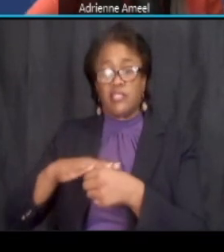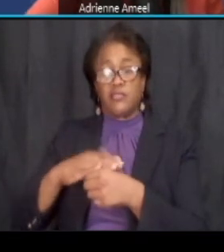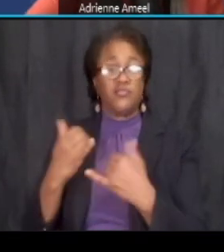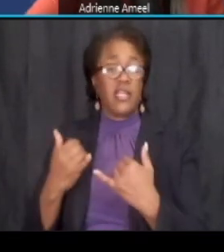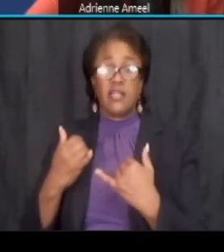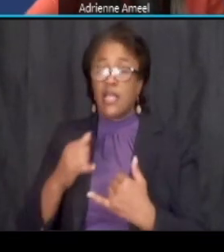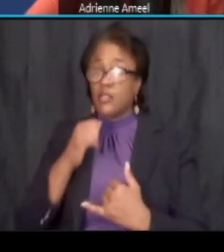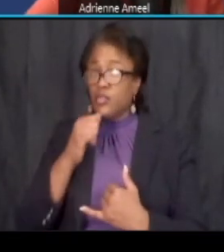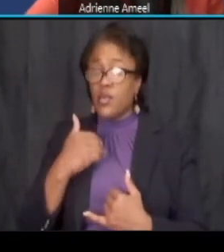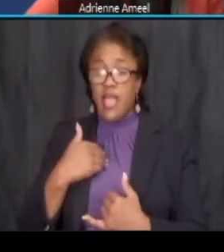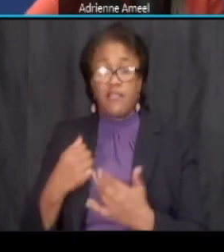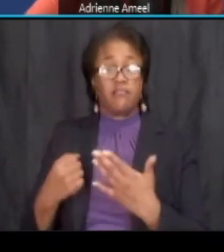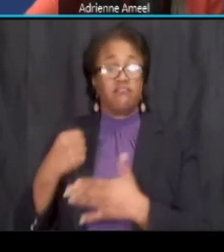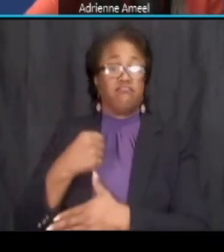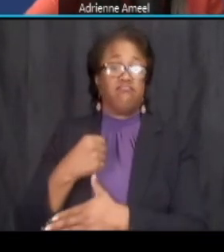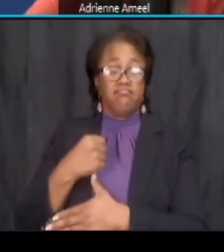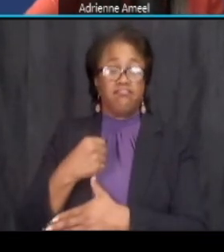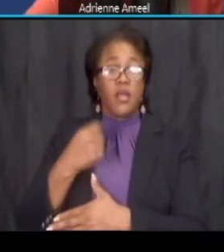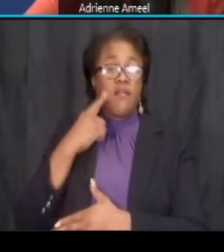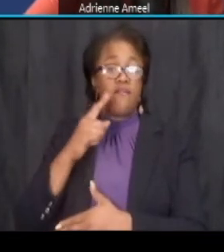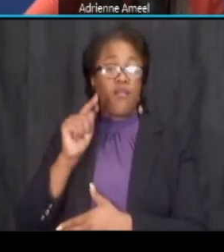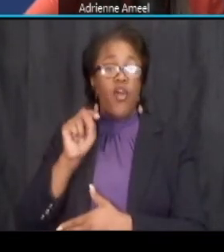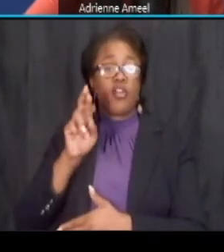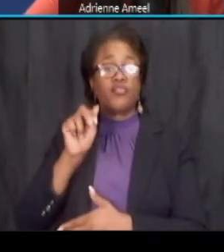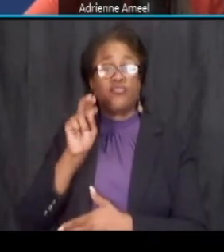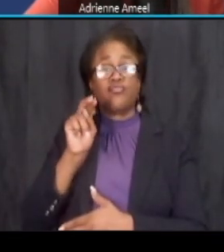signal priority but we're not precluding to maybe making upgrades in the future